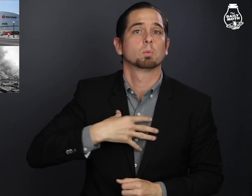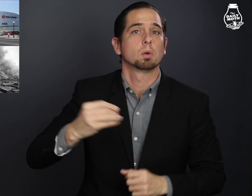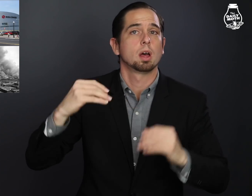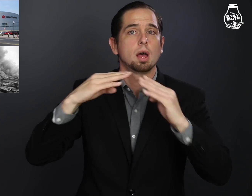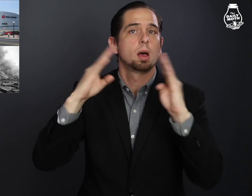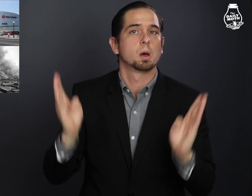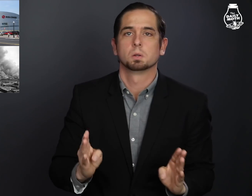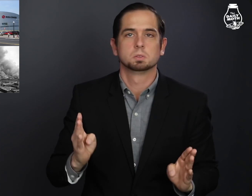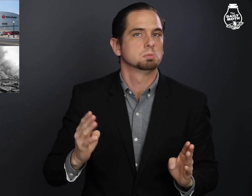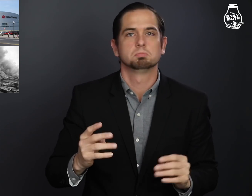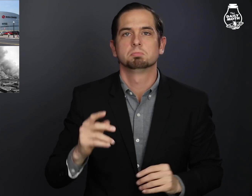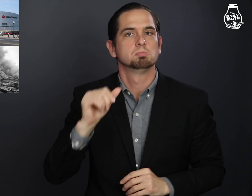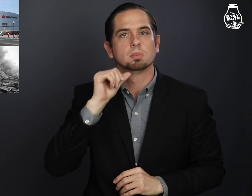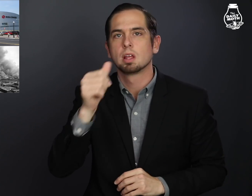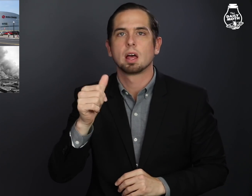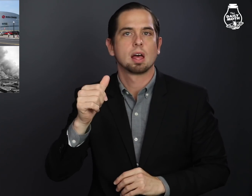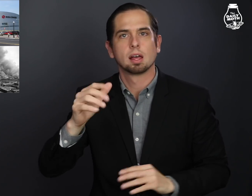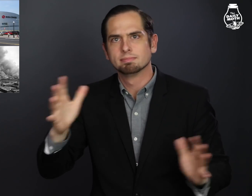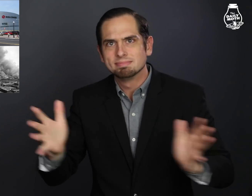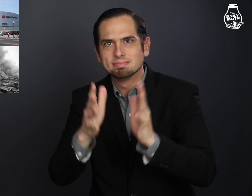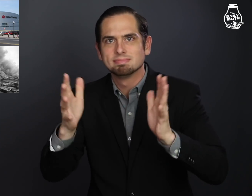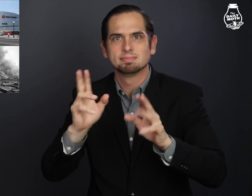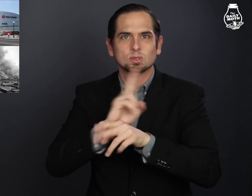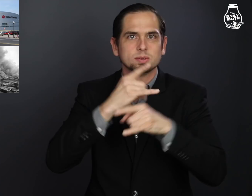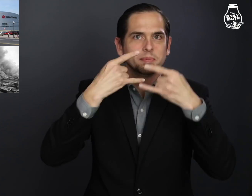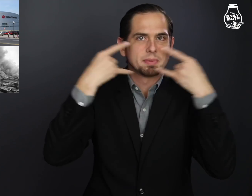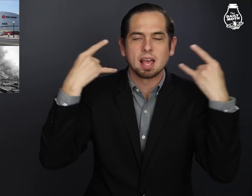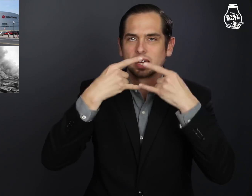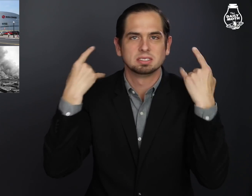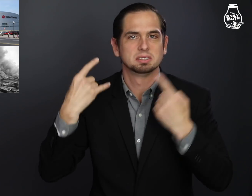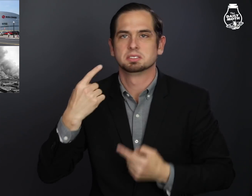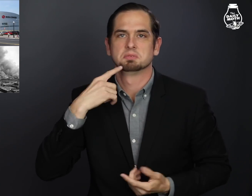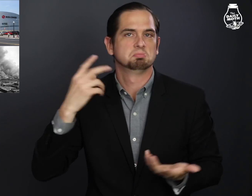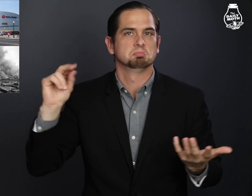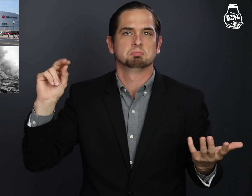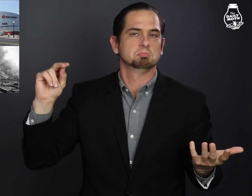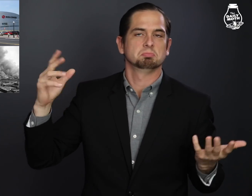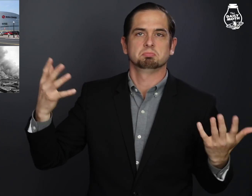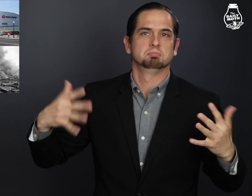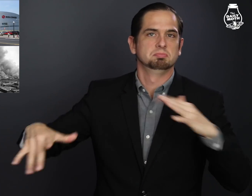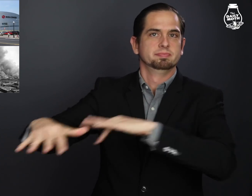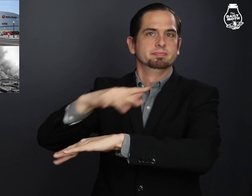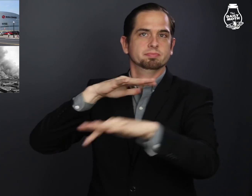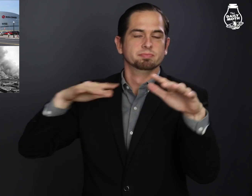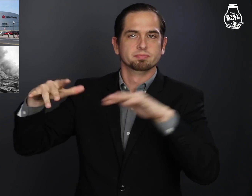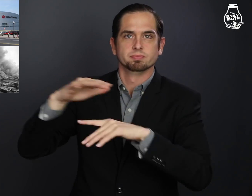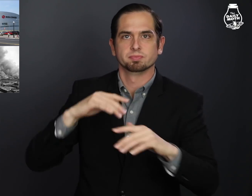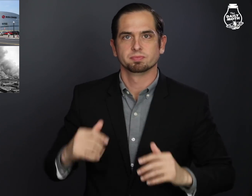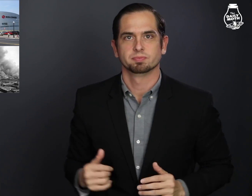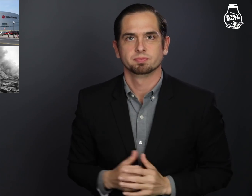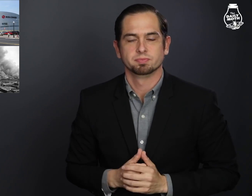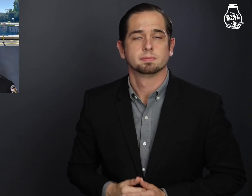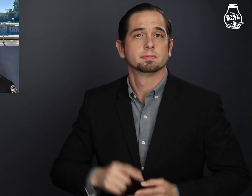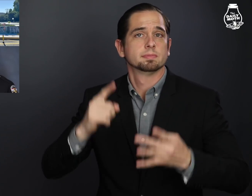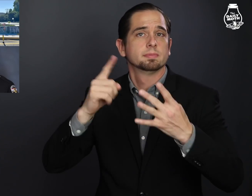The White House is not encouraging people to wear masks.